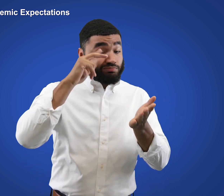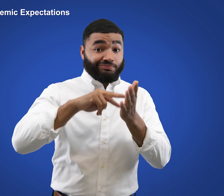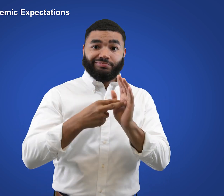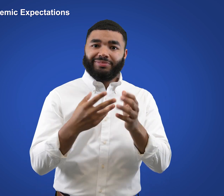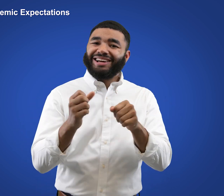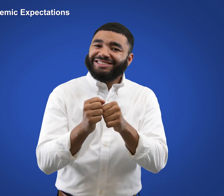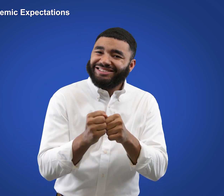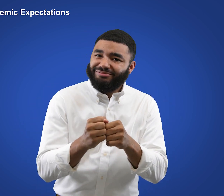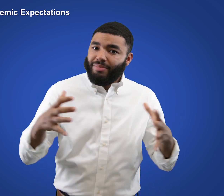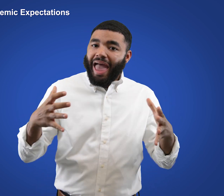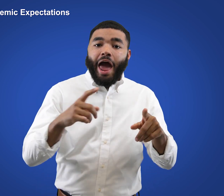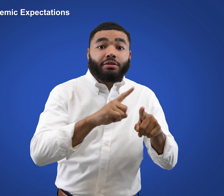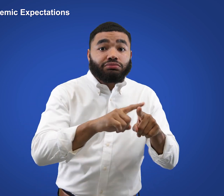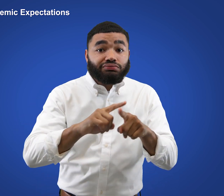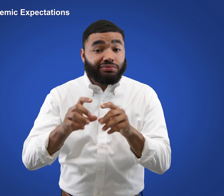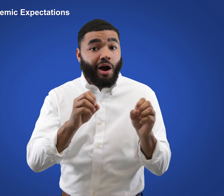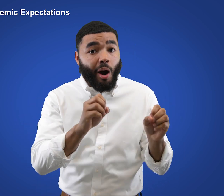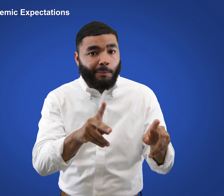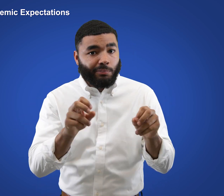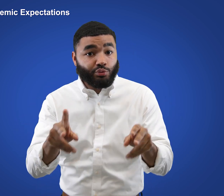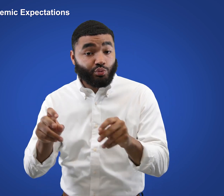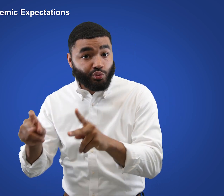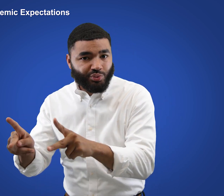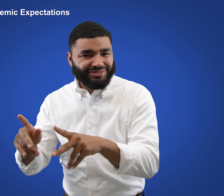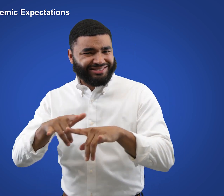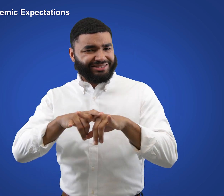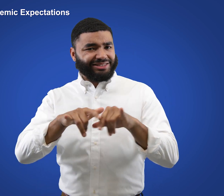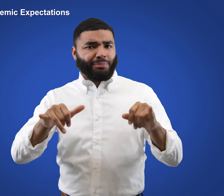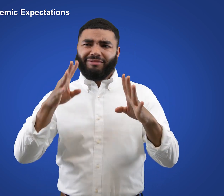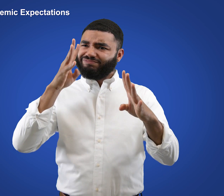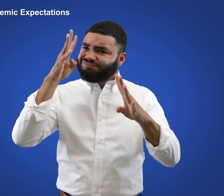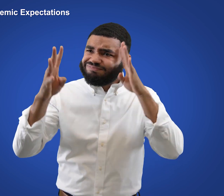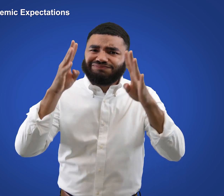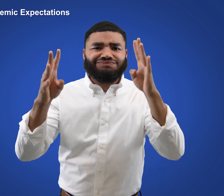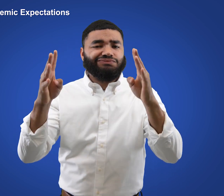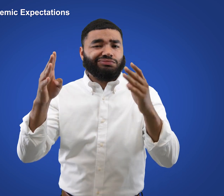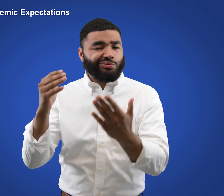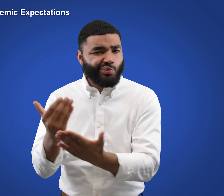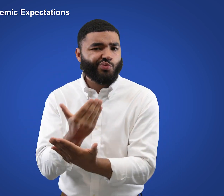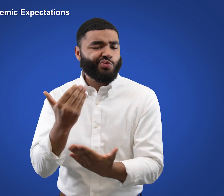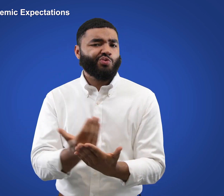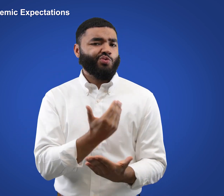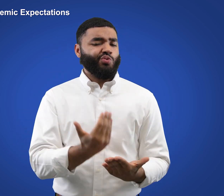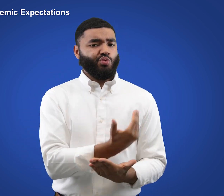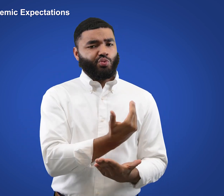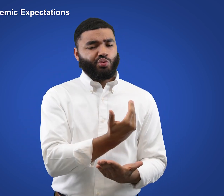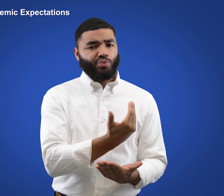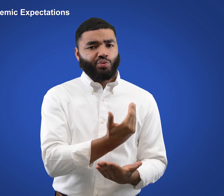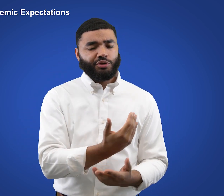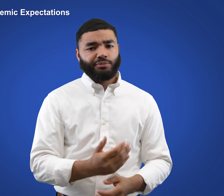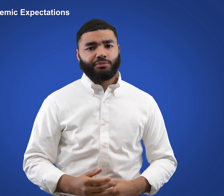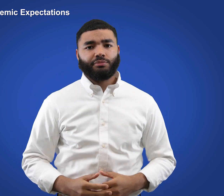to expand these enrichment opportunities while also being innovative with offerings.